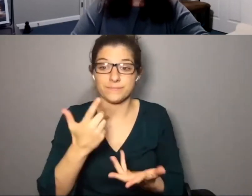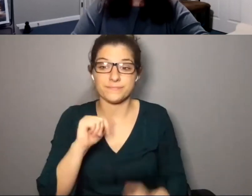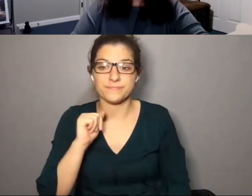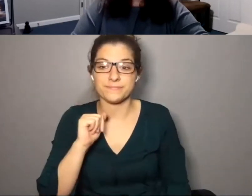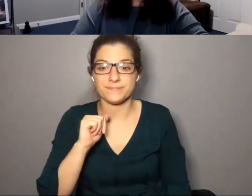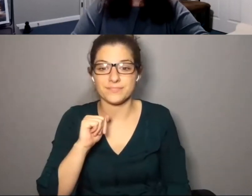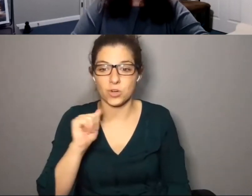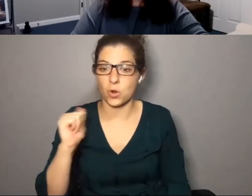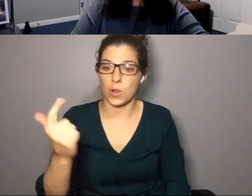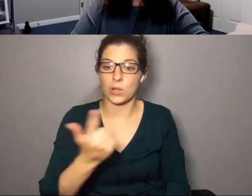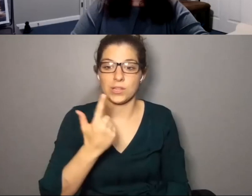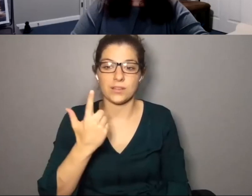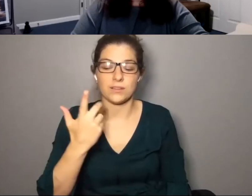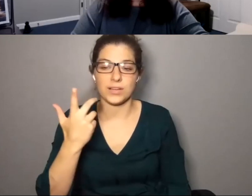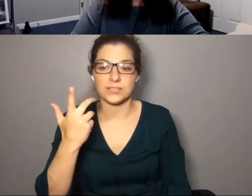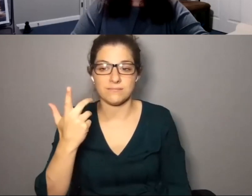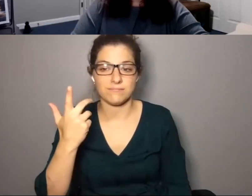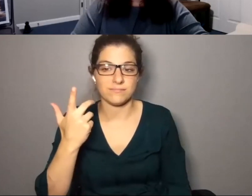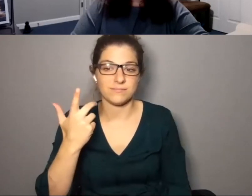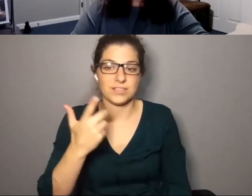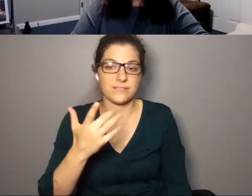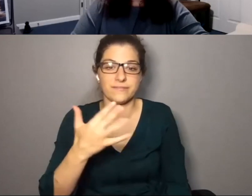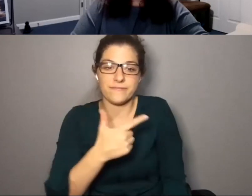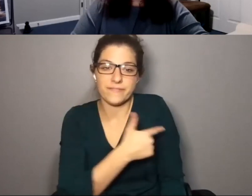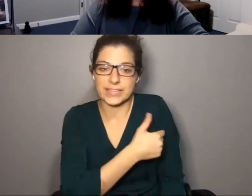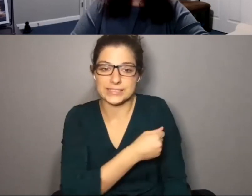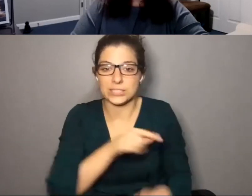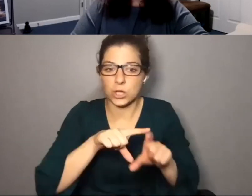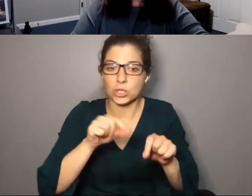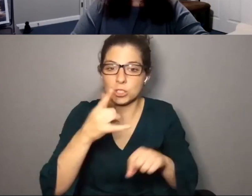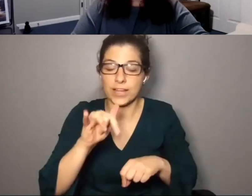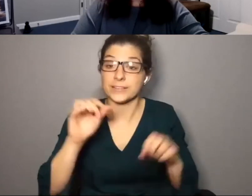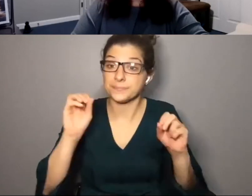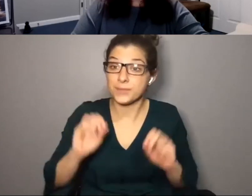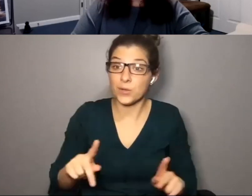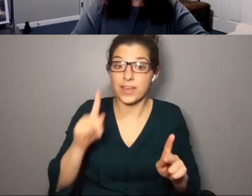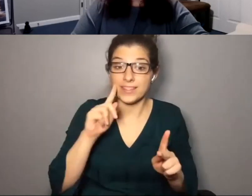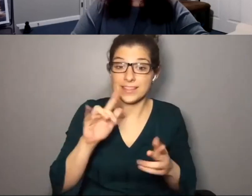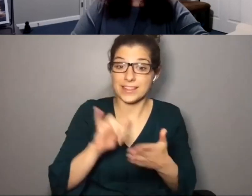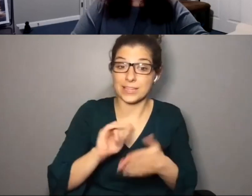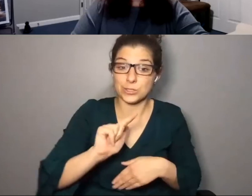. Yeah, for all of the ways that vaccine cards look . All right, y'all, I think that conclude